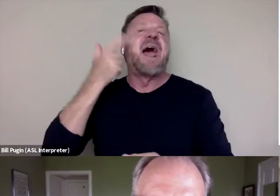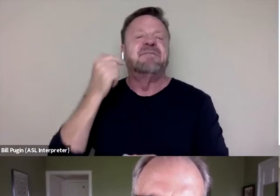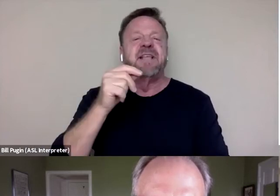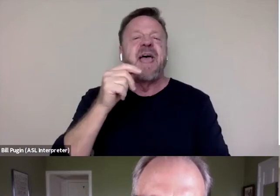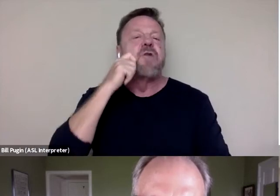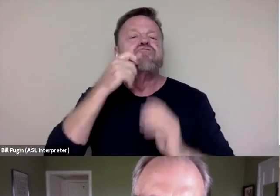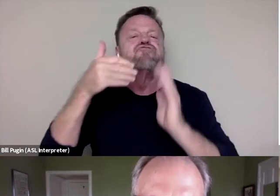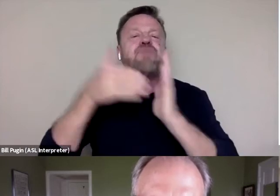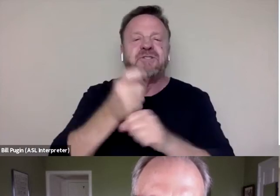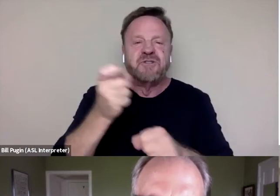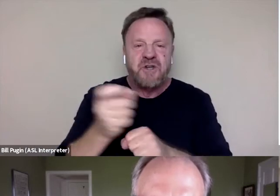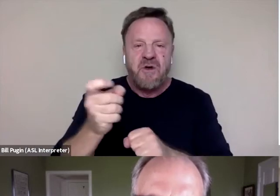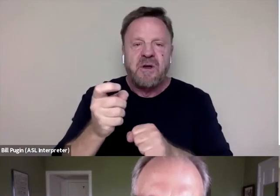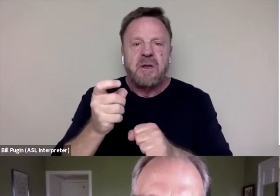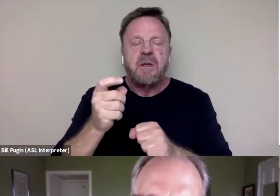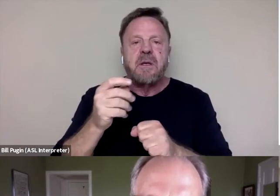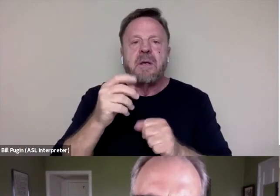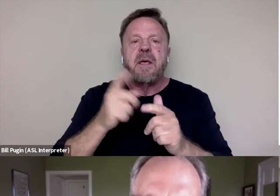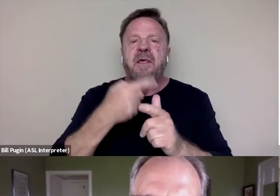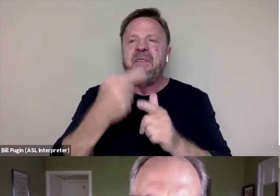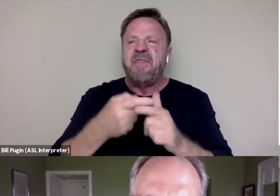And then the real consequences for you professionally